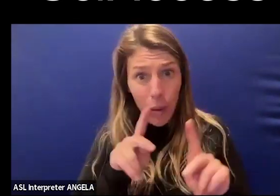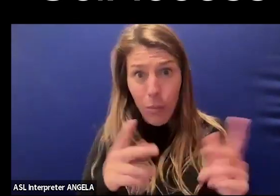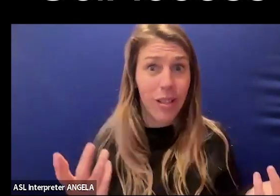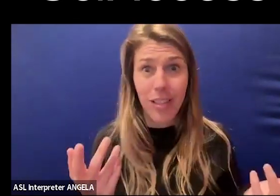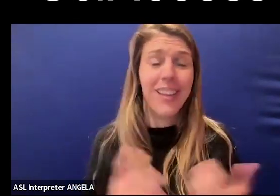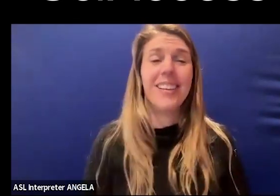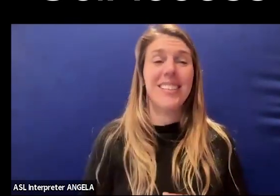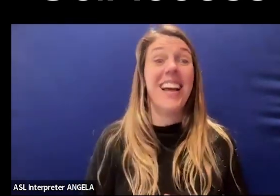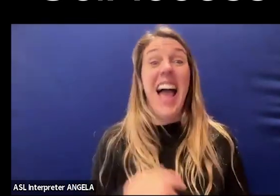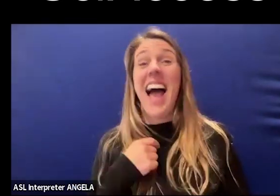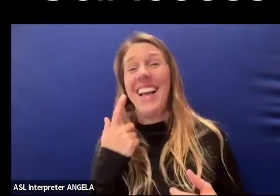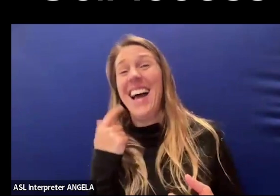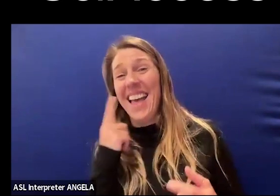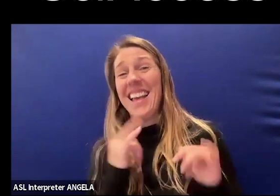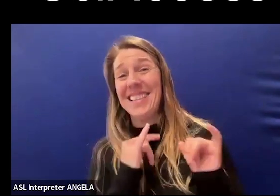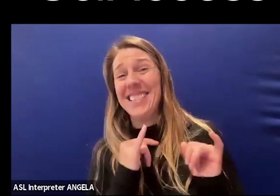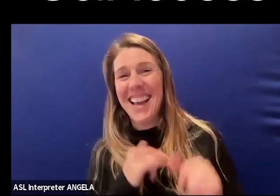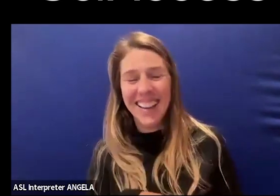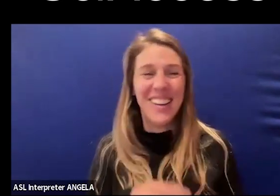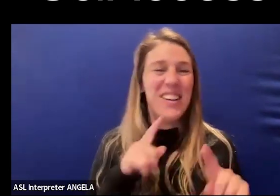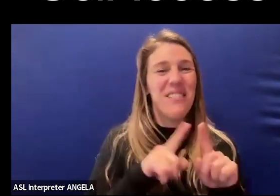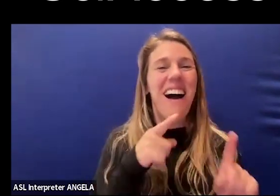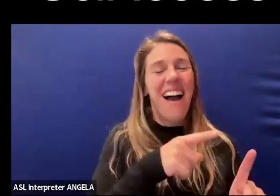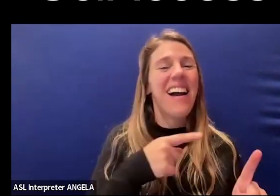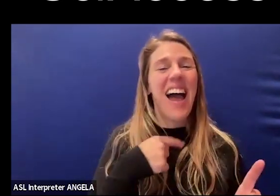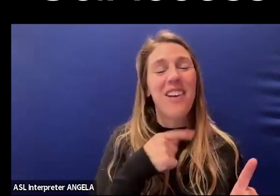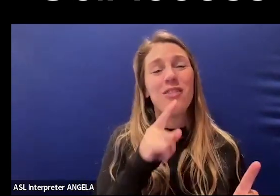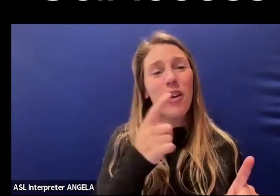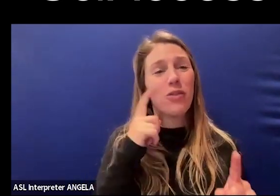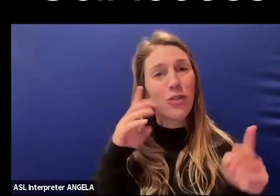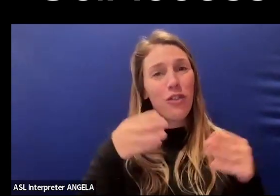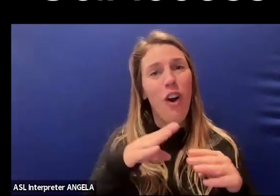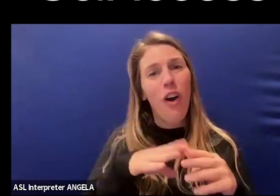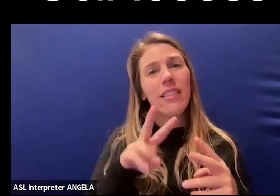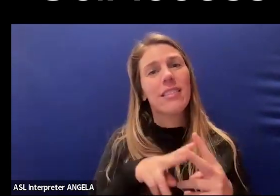I would think that. -Maybe even more so. I actually want to focus on the flip side.